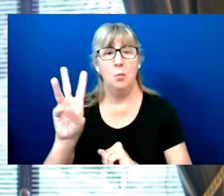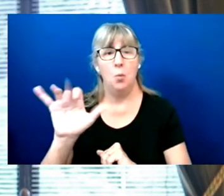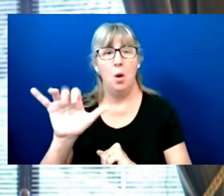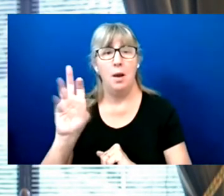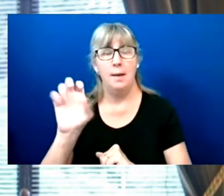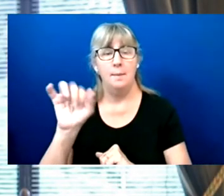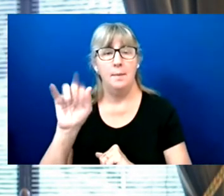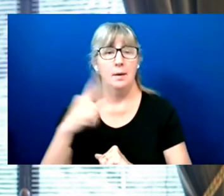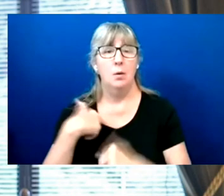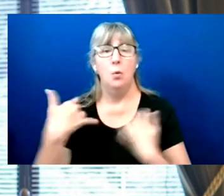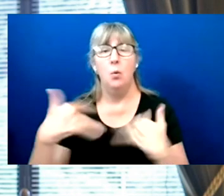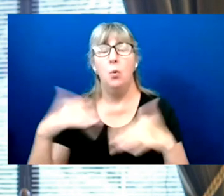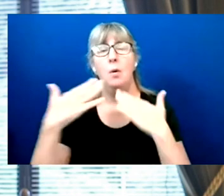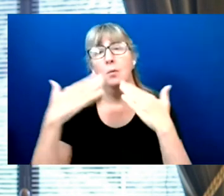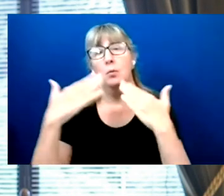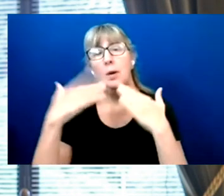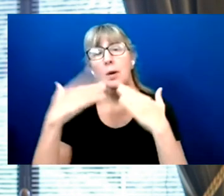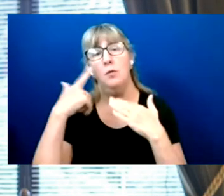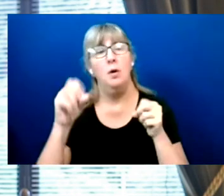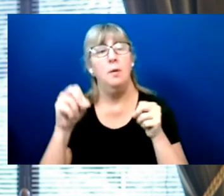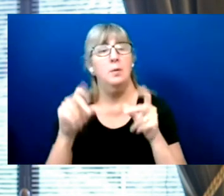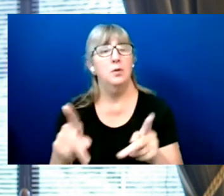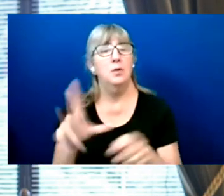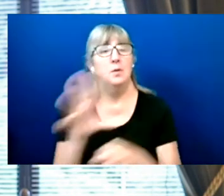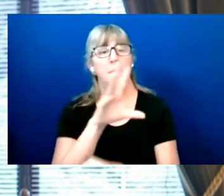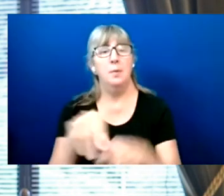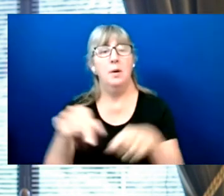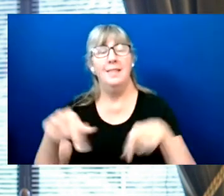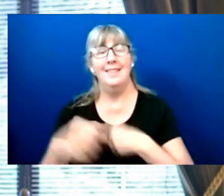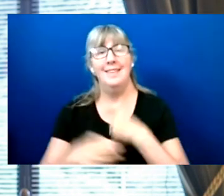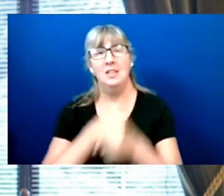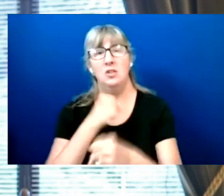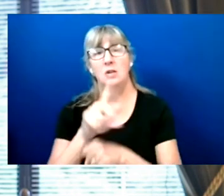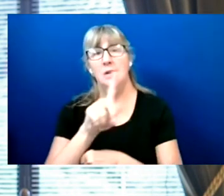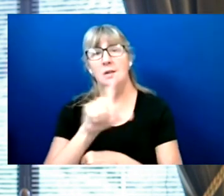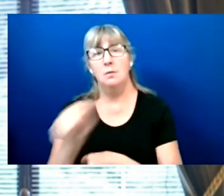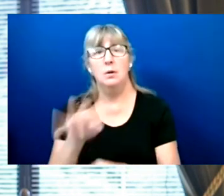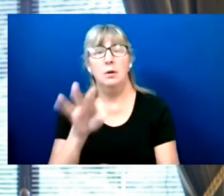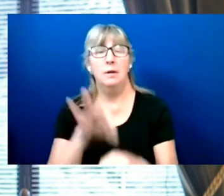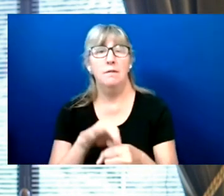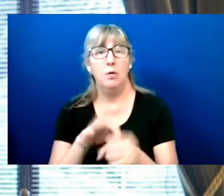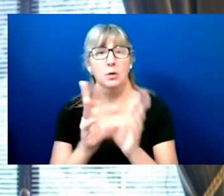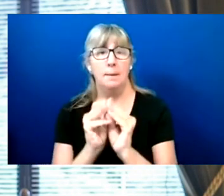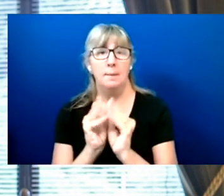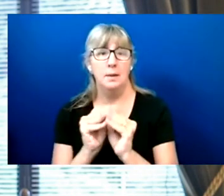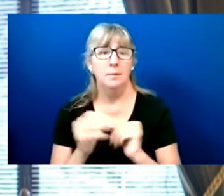I'm truly grateful for the opportunity to be part of this year's Disability Vote Summit.